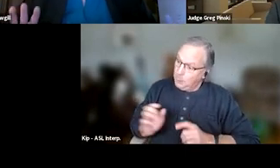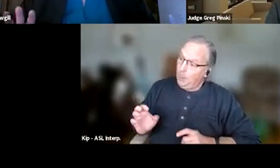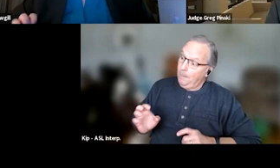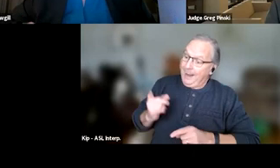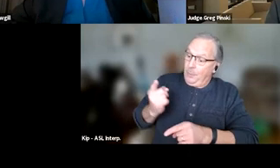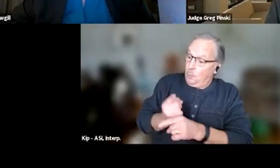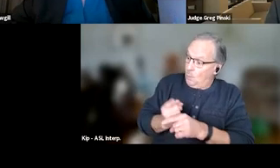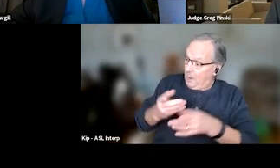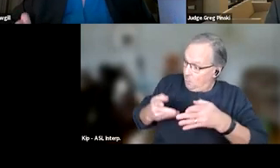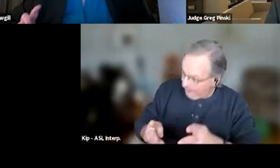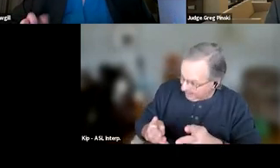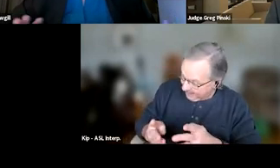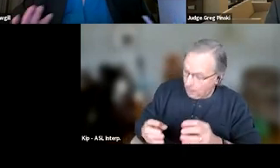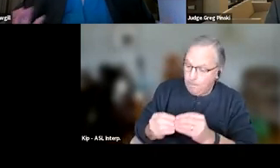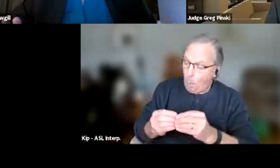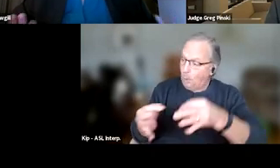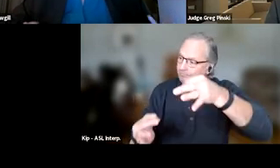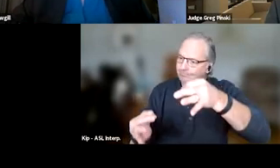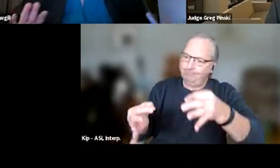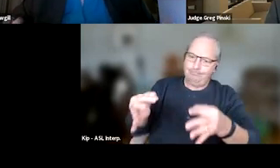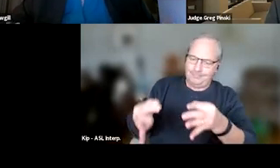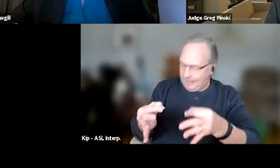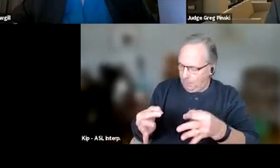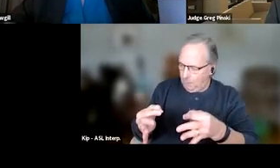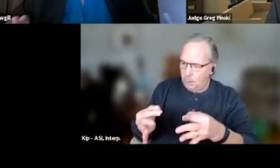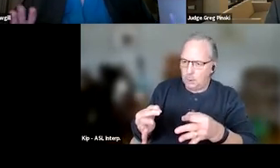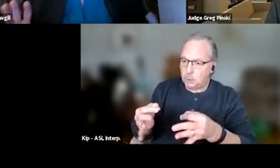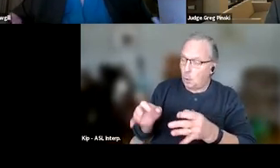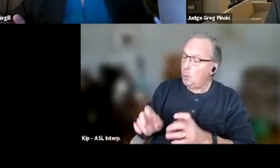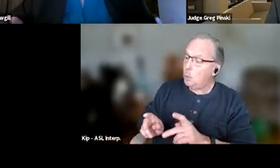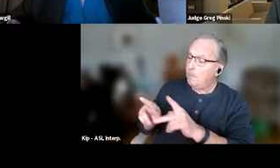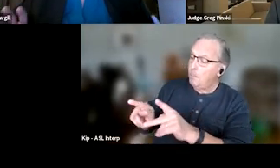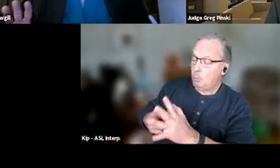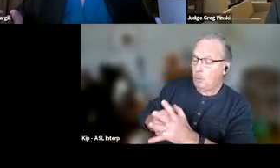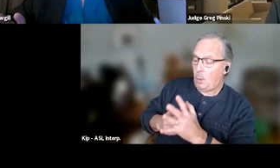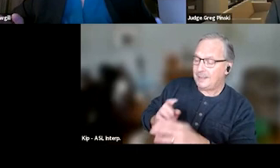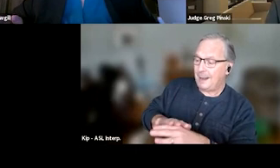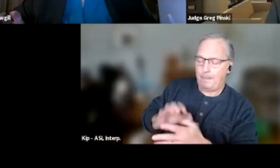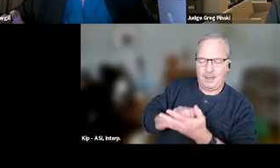and you're more stable." So you can put some of those requirements on them, but you don't take away their progress,